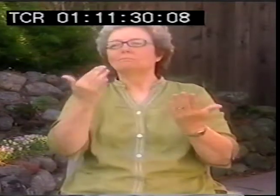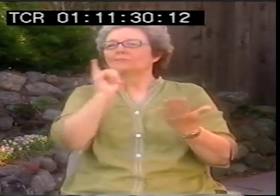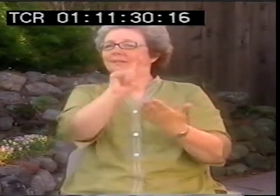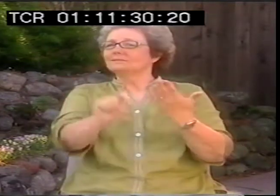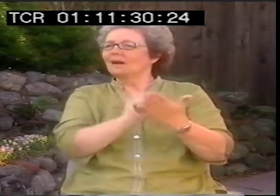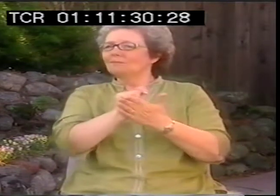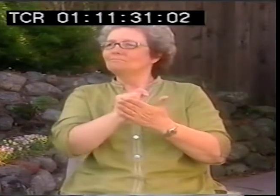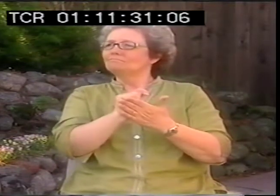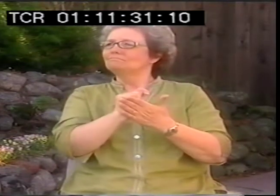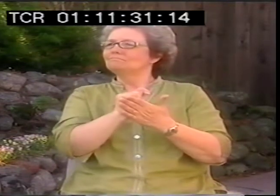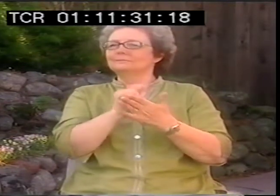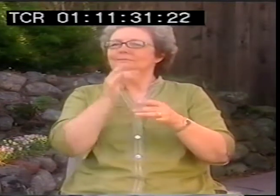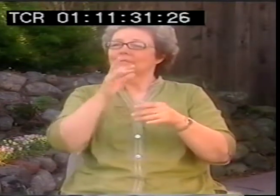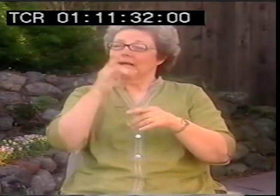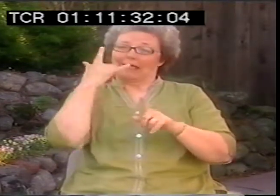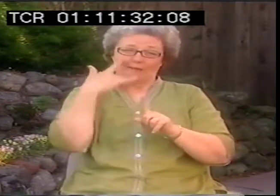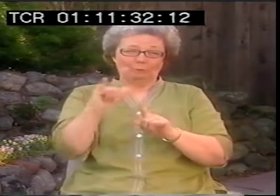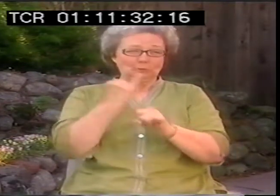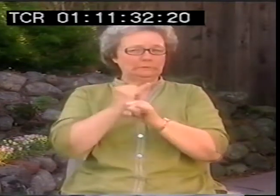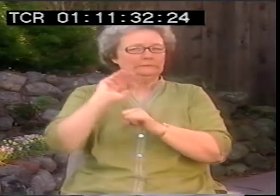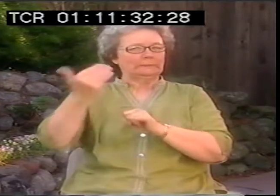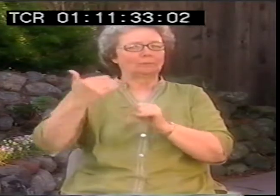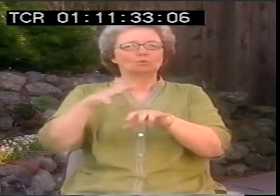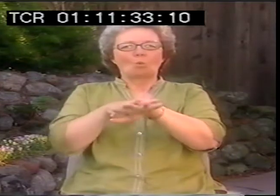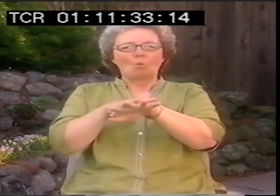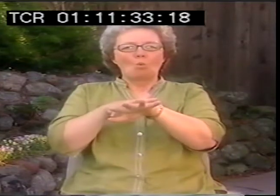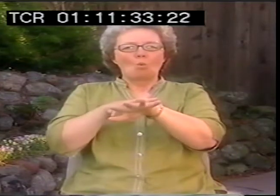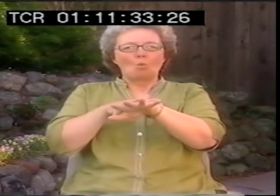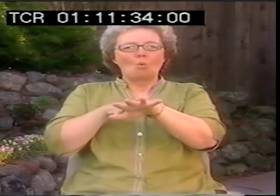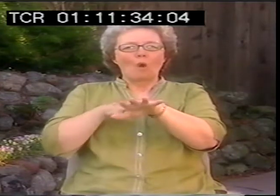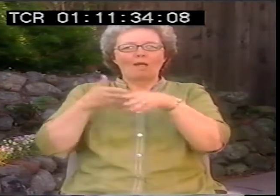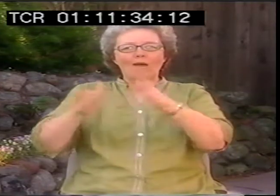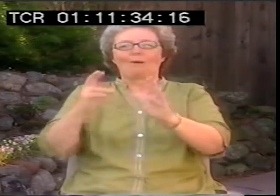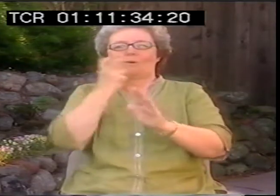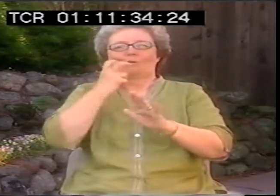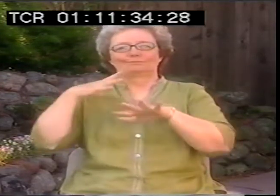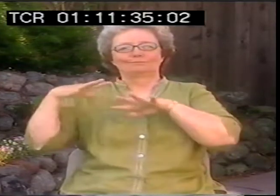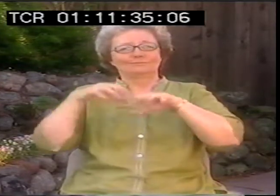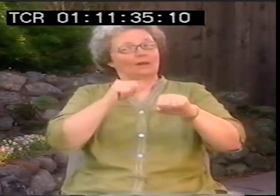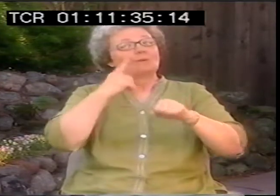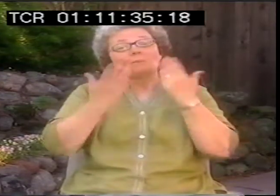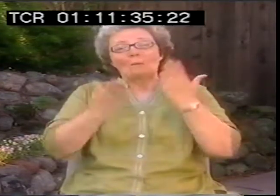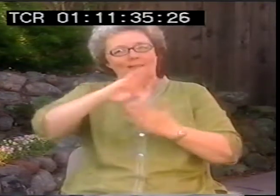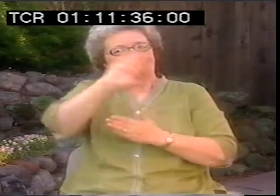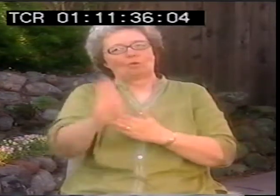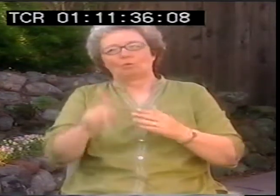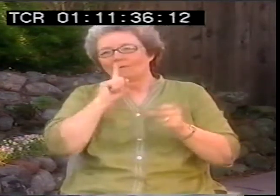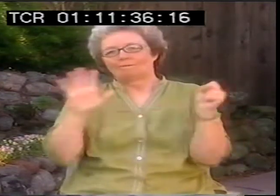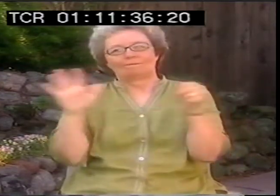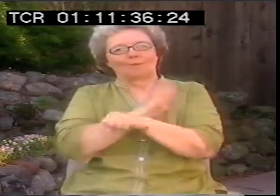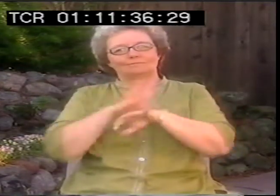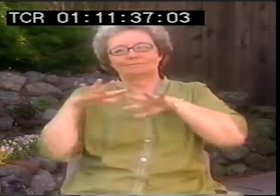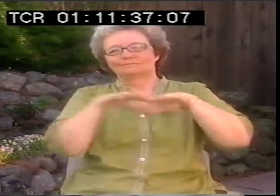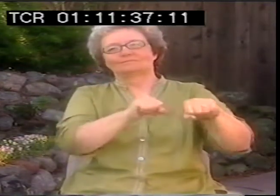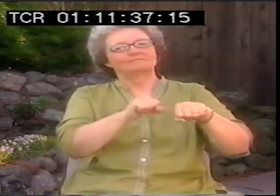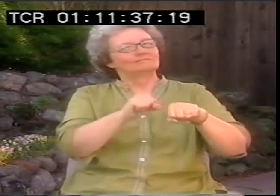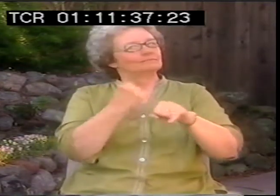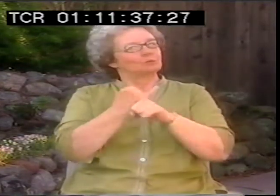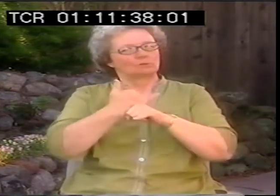And at that time, the school for the deaf was very slow to allow the oralism to take over. They were resistant to it.